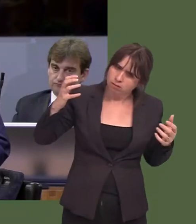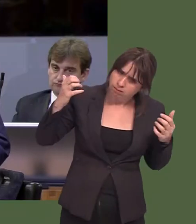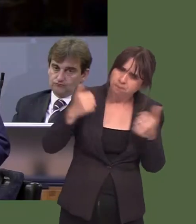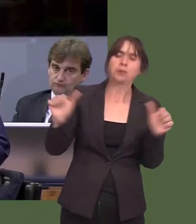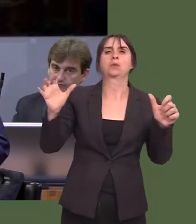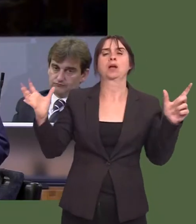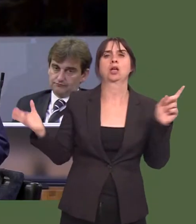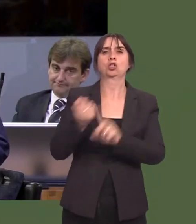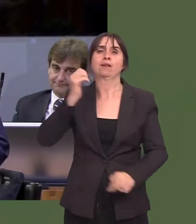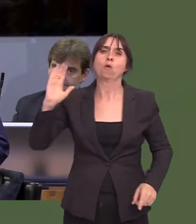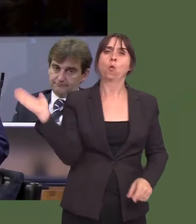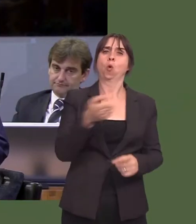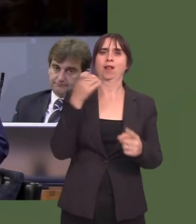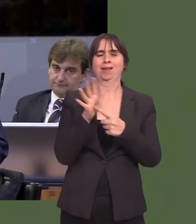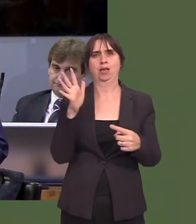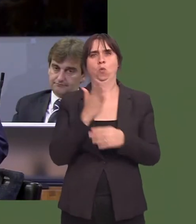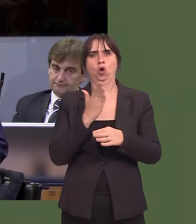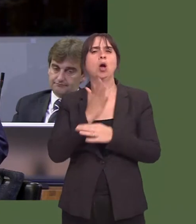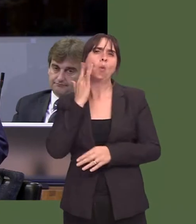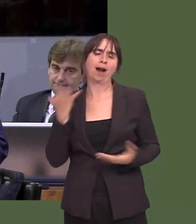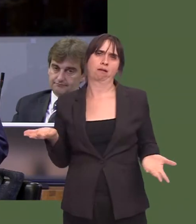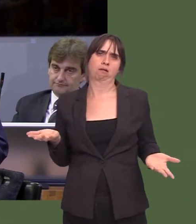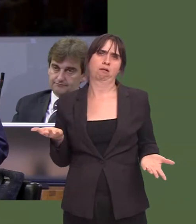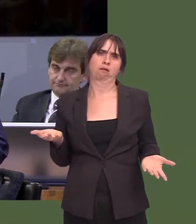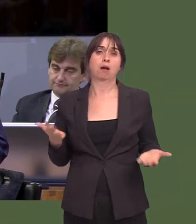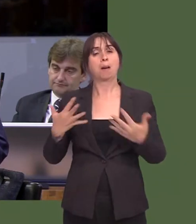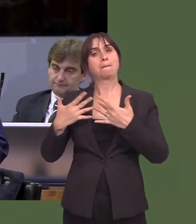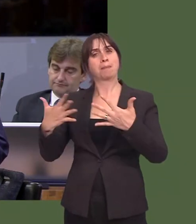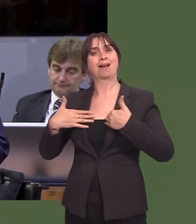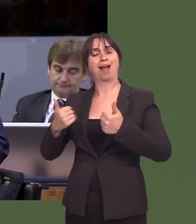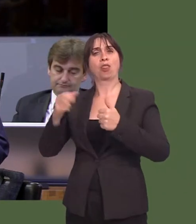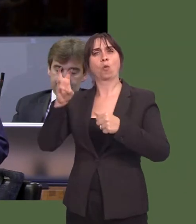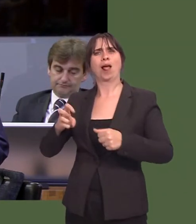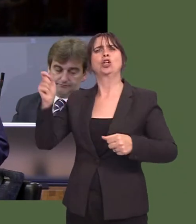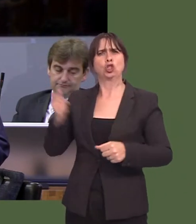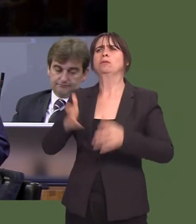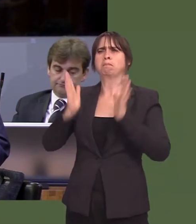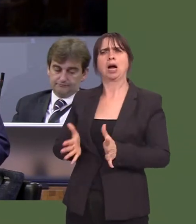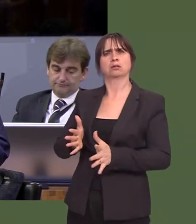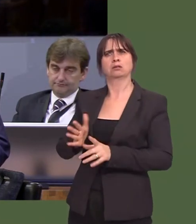you now make it mandatory for Public Health Wales to gain those data so that we can see